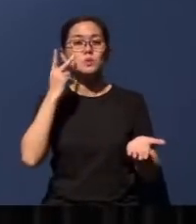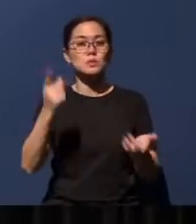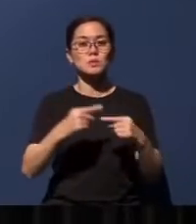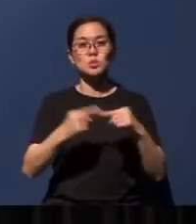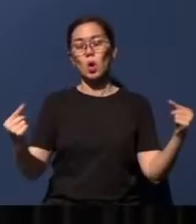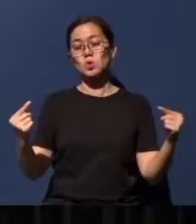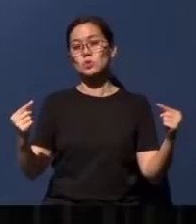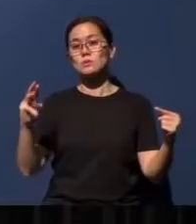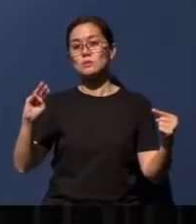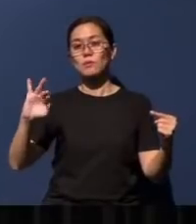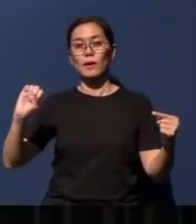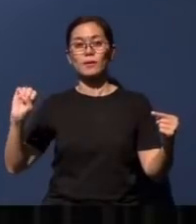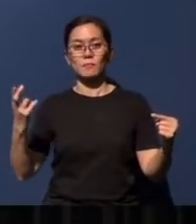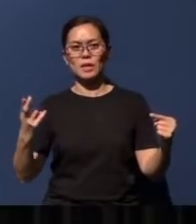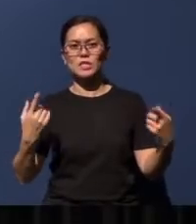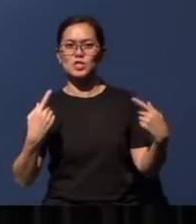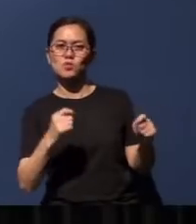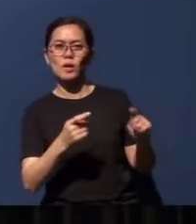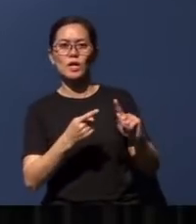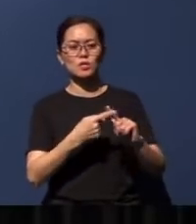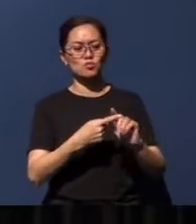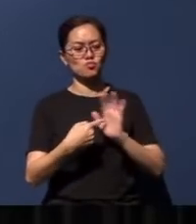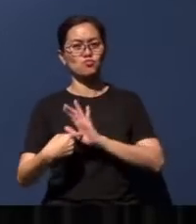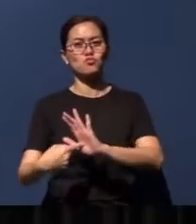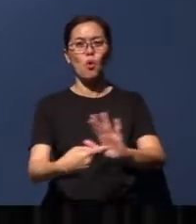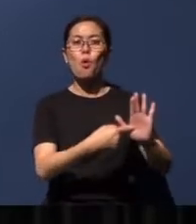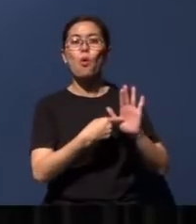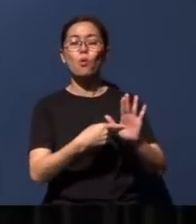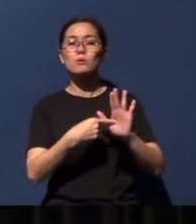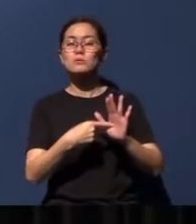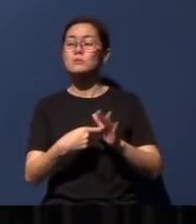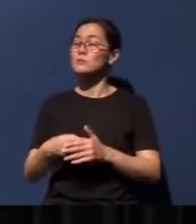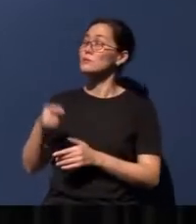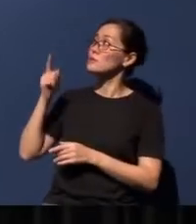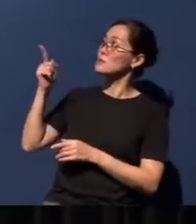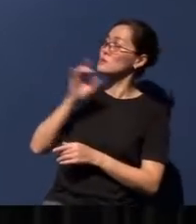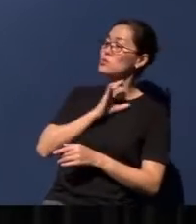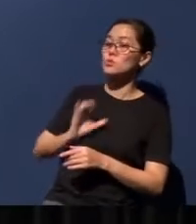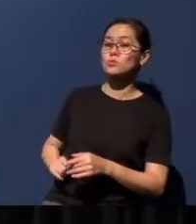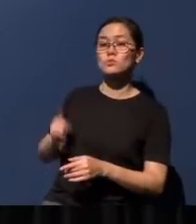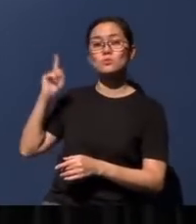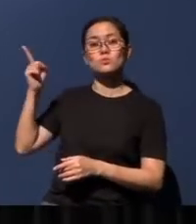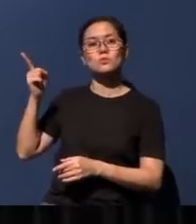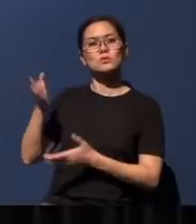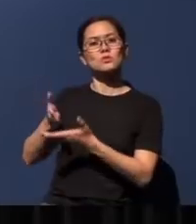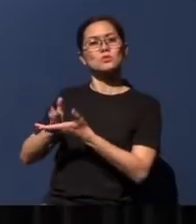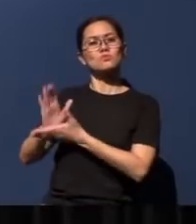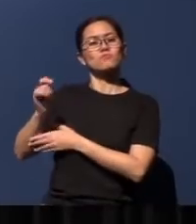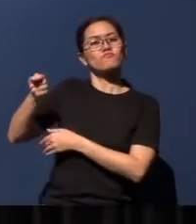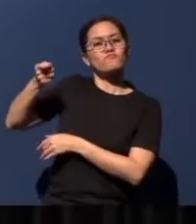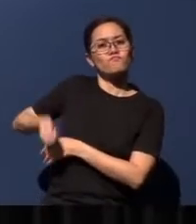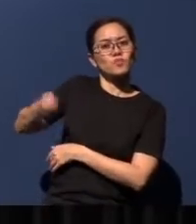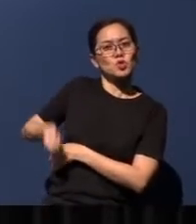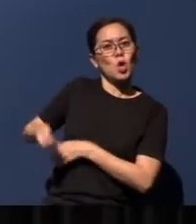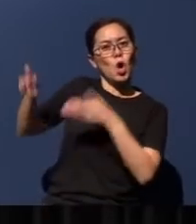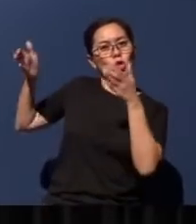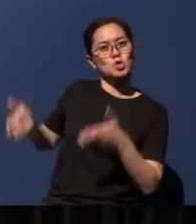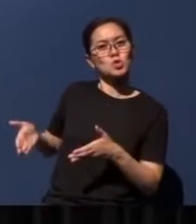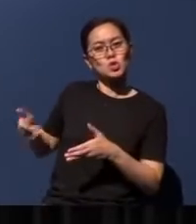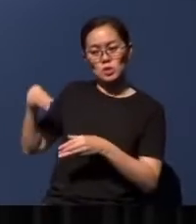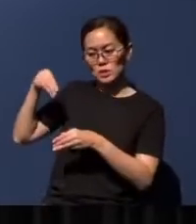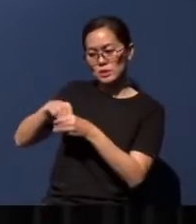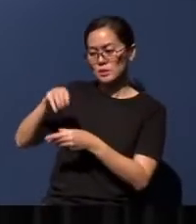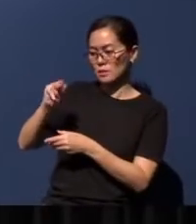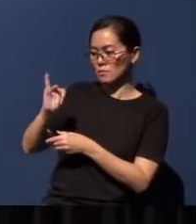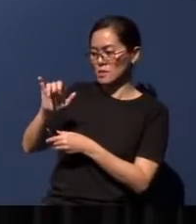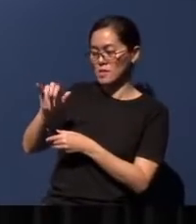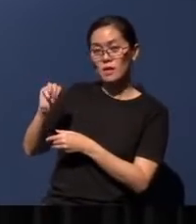Micah was trying to draw out between Christ as the righteous Judge in the Millennium - promising